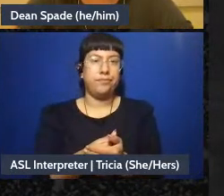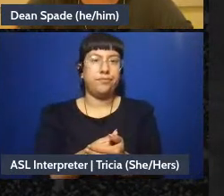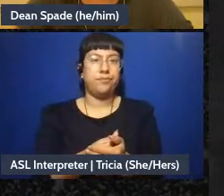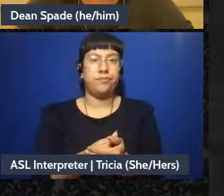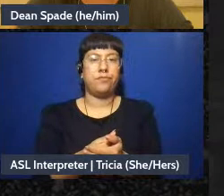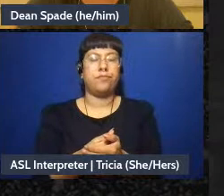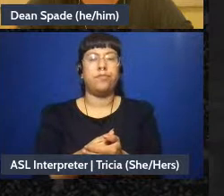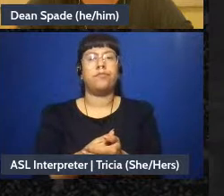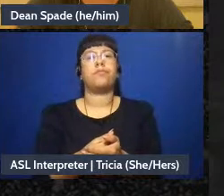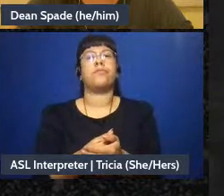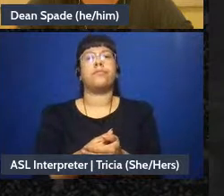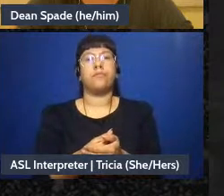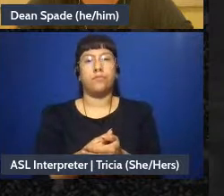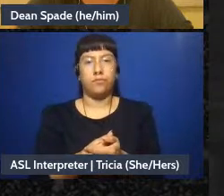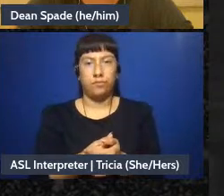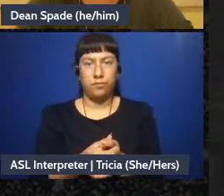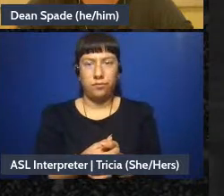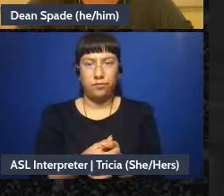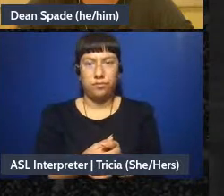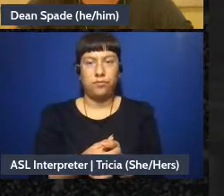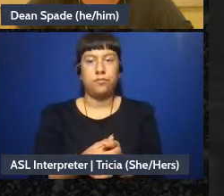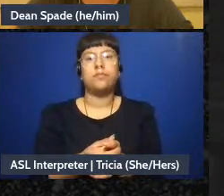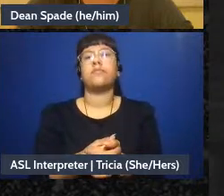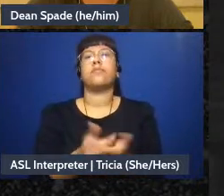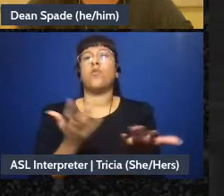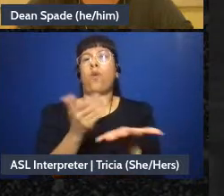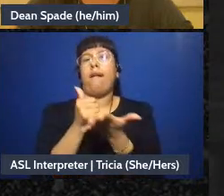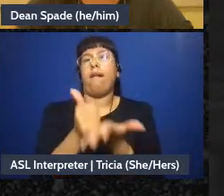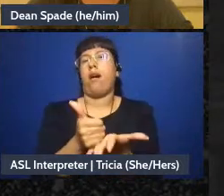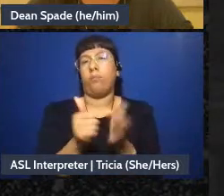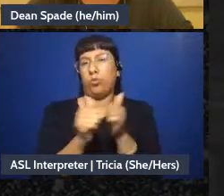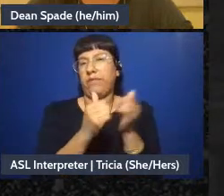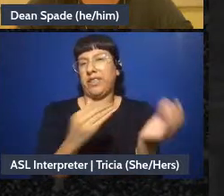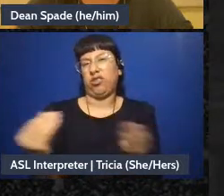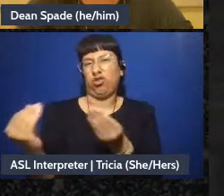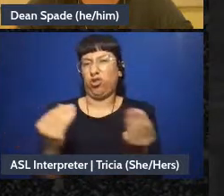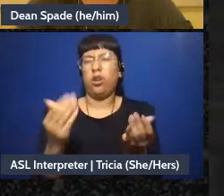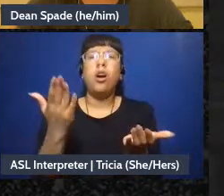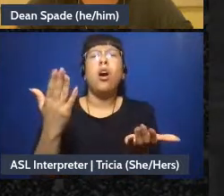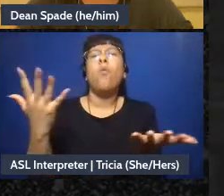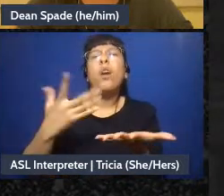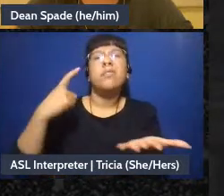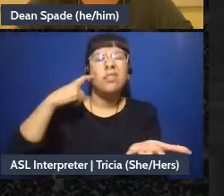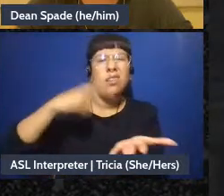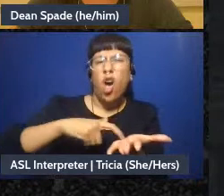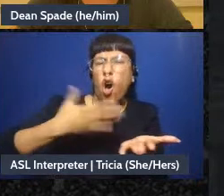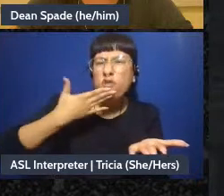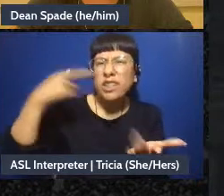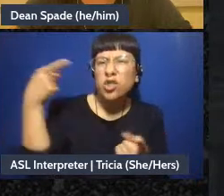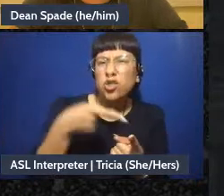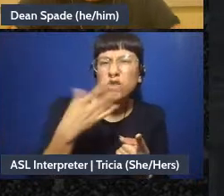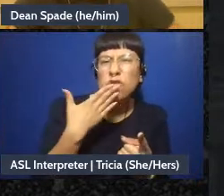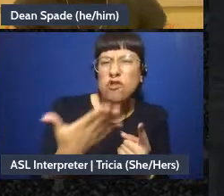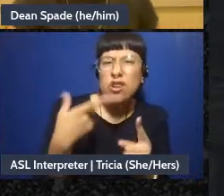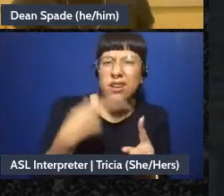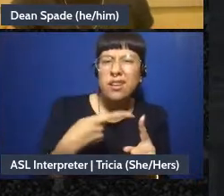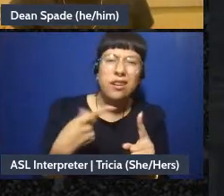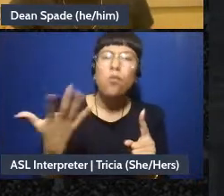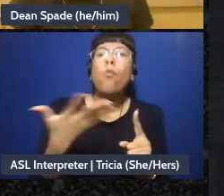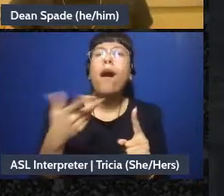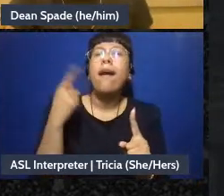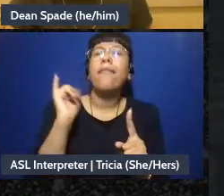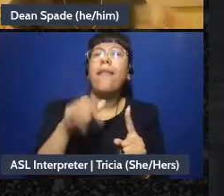With facilitation what makes it good? What do you what do you like in good facilitation?